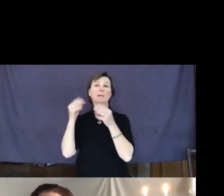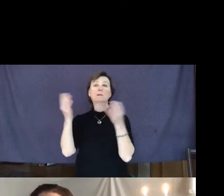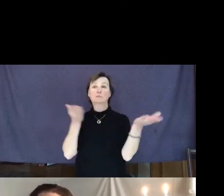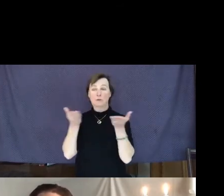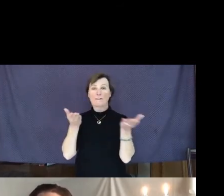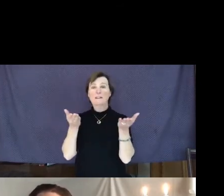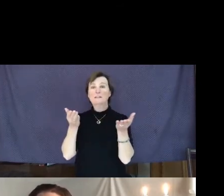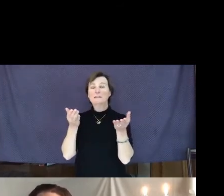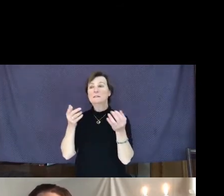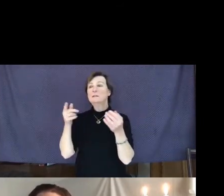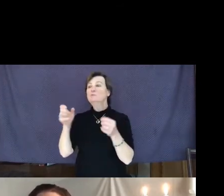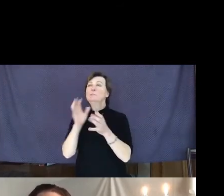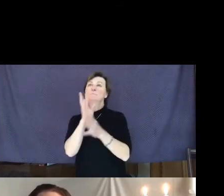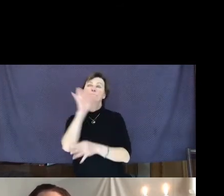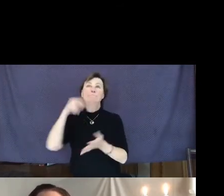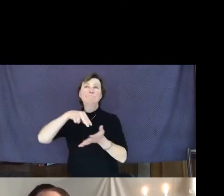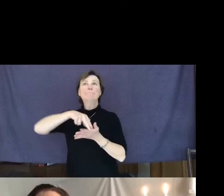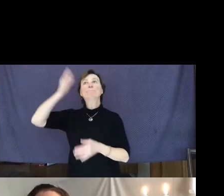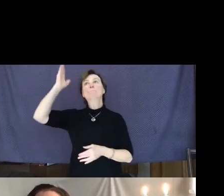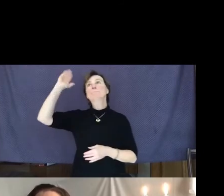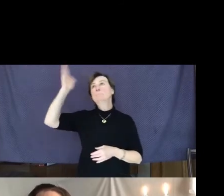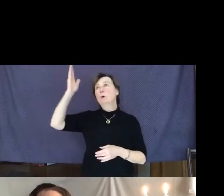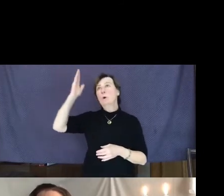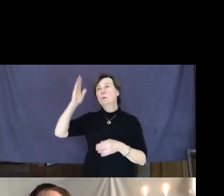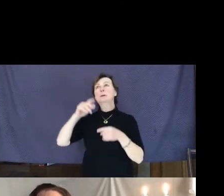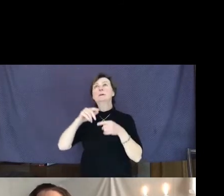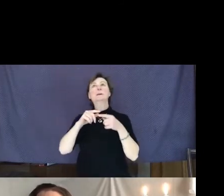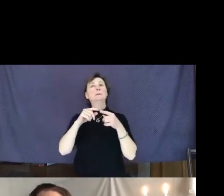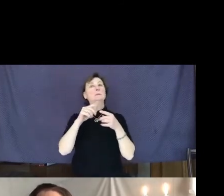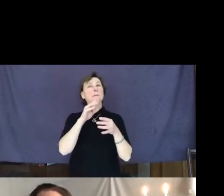came to know him, but also spoke on the importance of